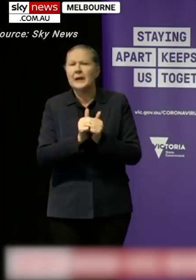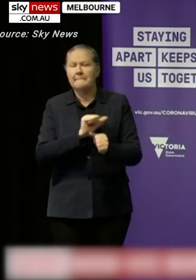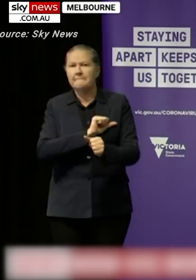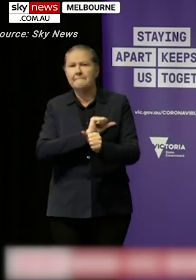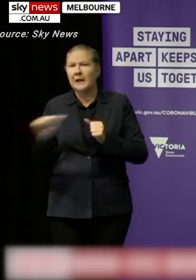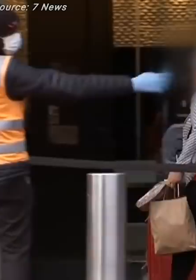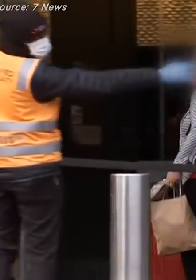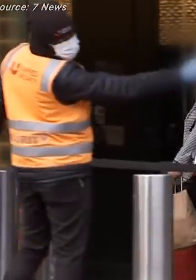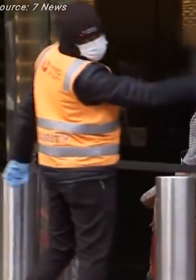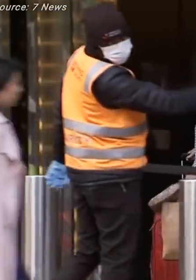is to close the border.